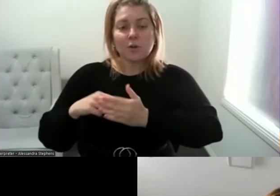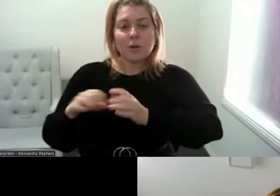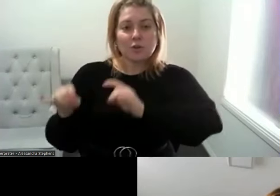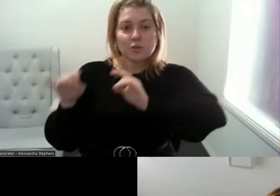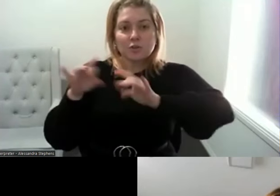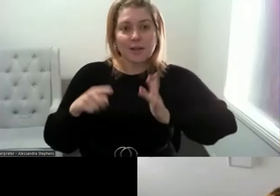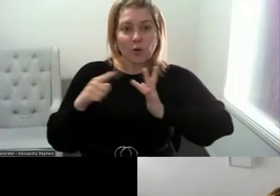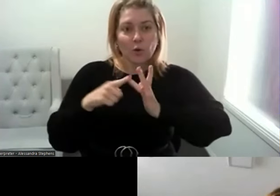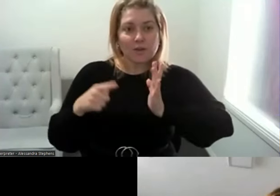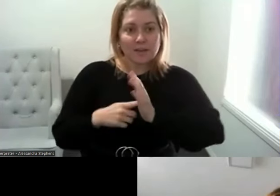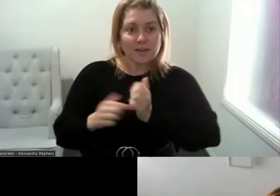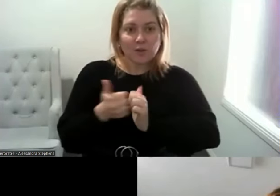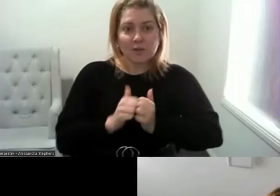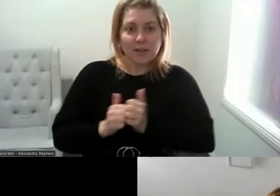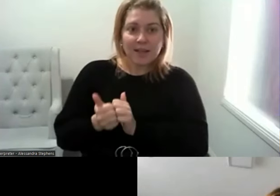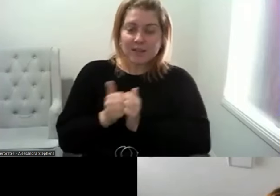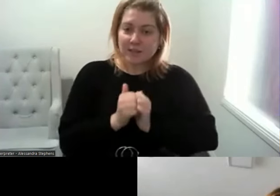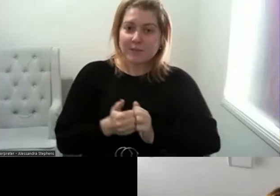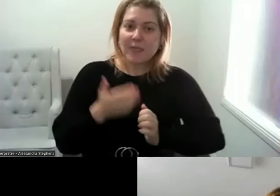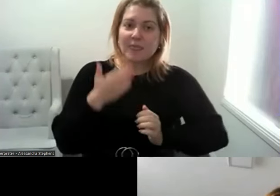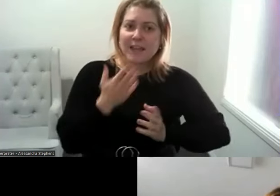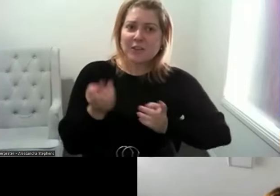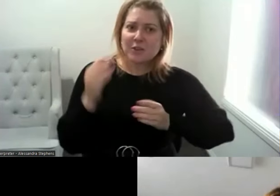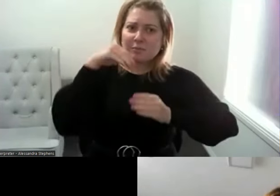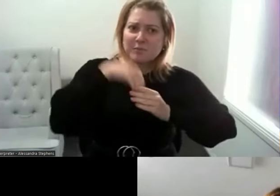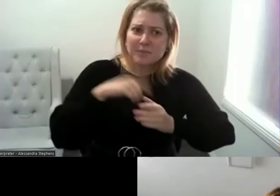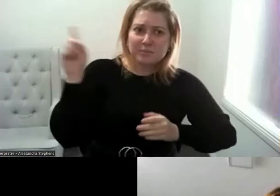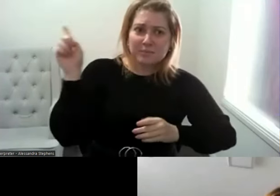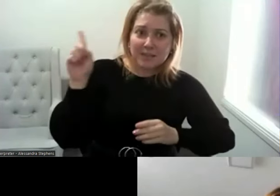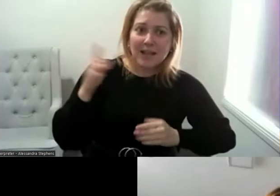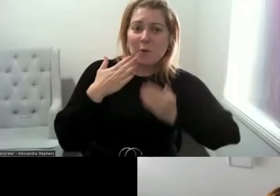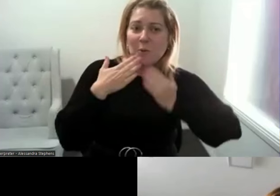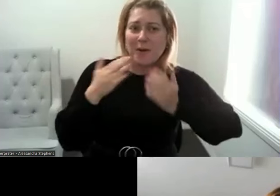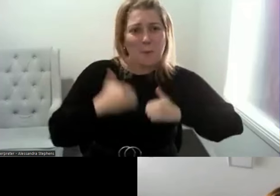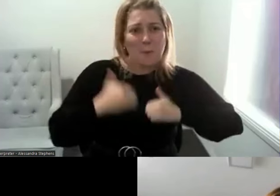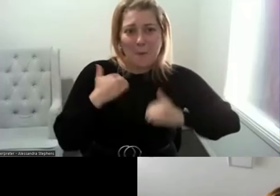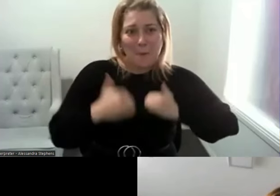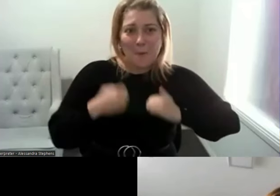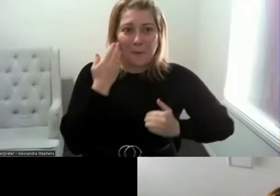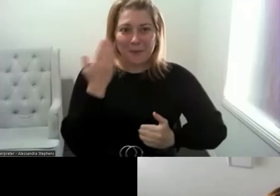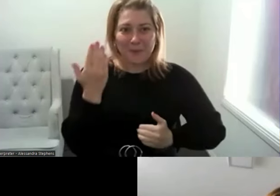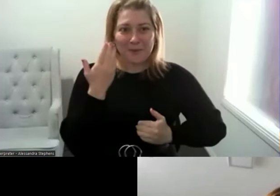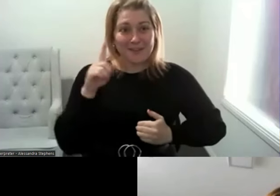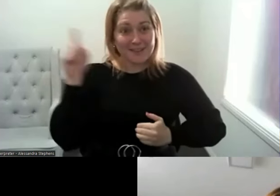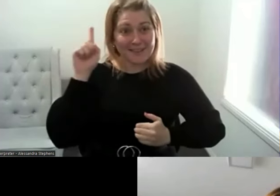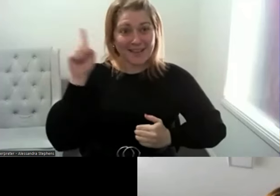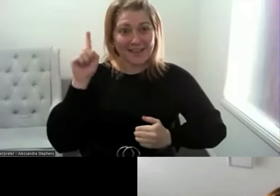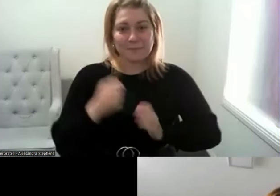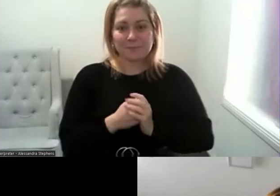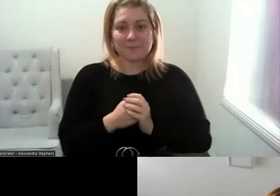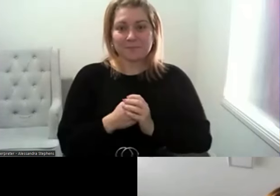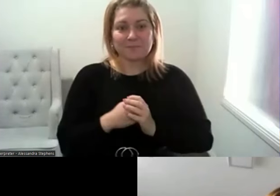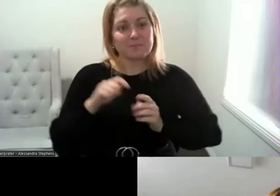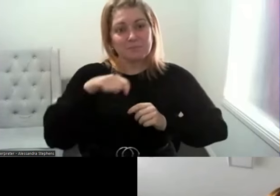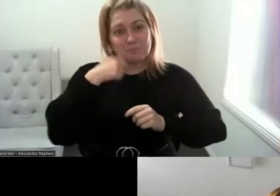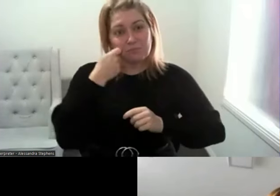Thank you for joining us, Anita. We're thrilled to have you as a Keynote speaker and I'm going to pass it over to you for your presentation.